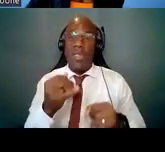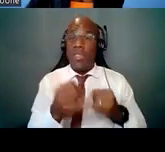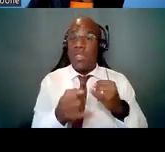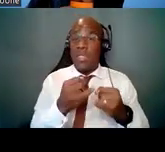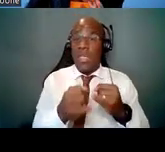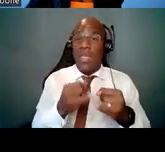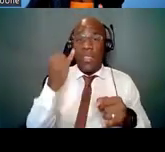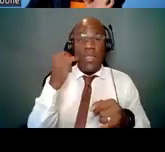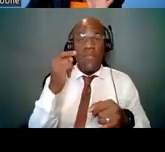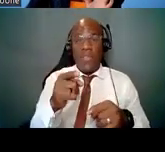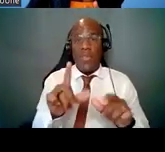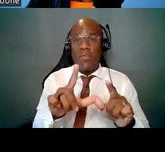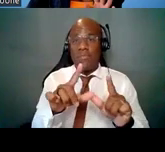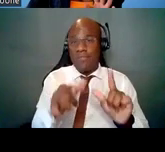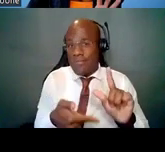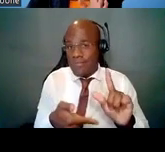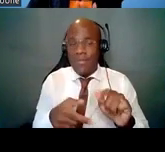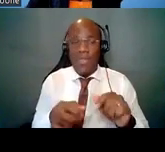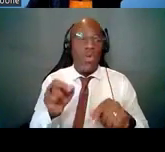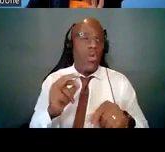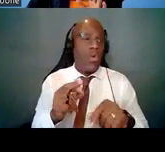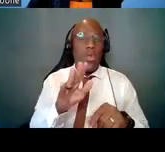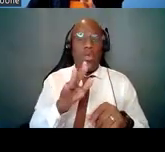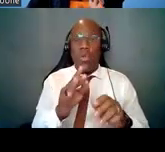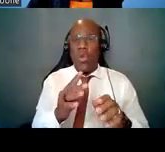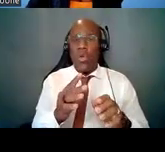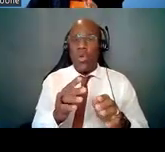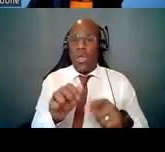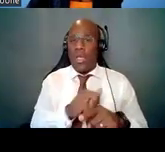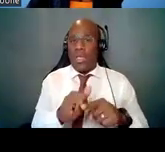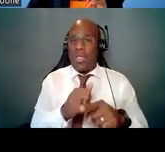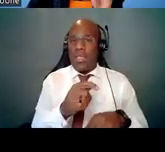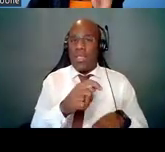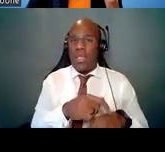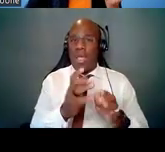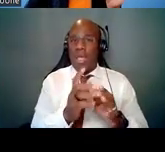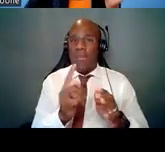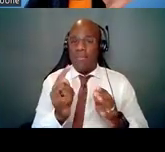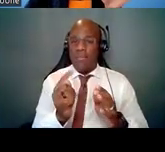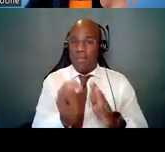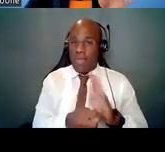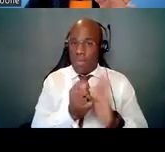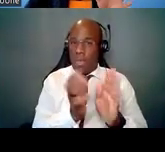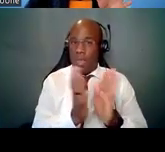or periods of less than full-time research efforts during their ESI period